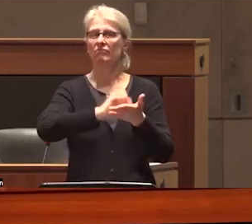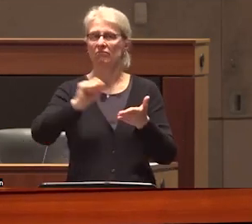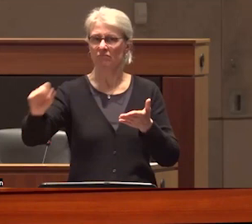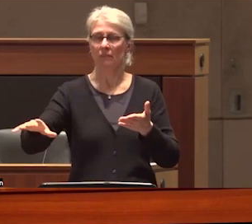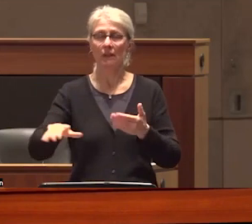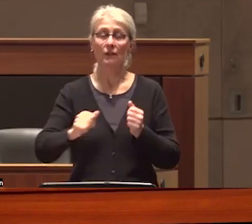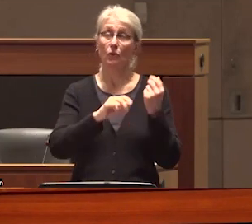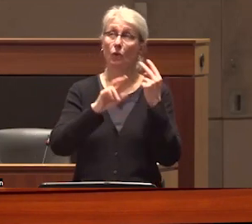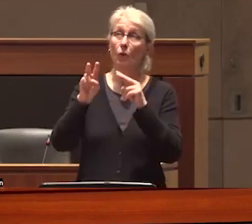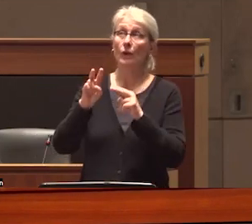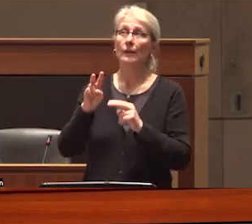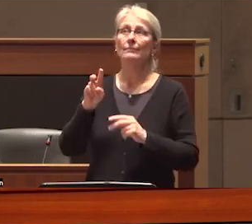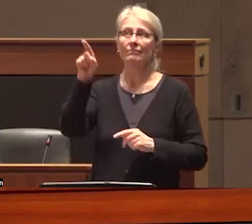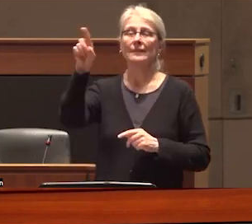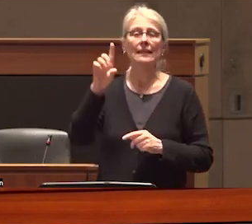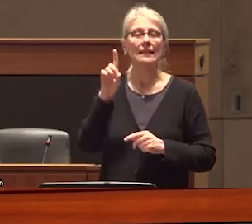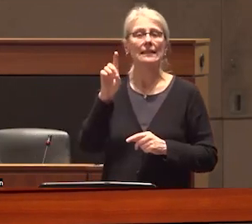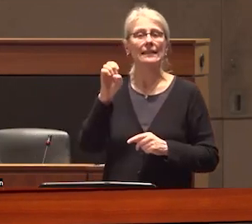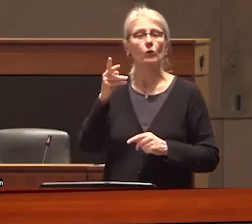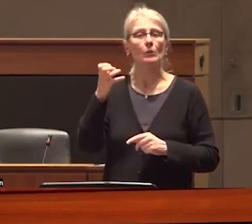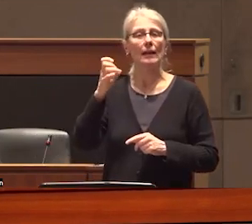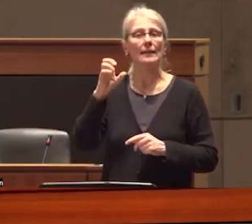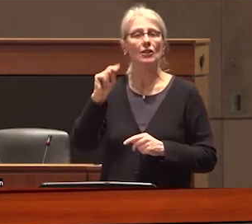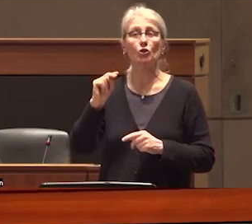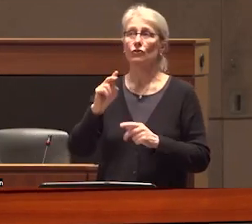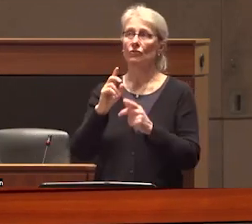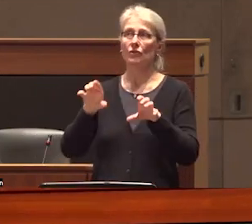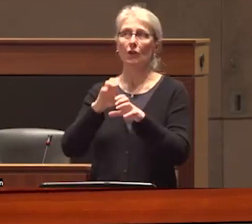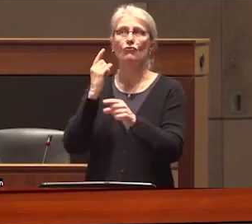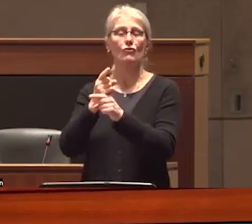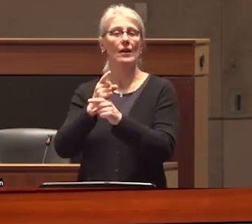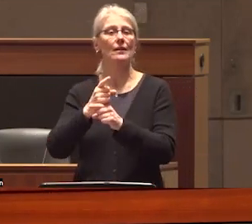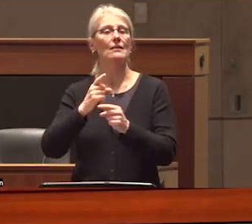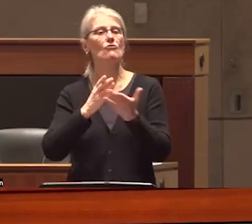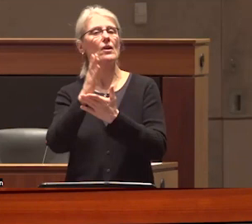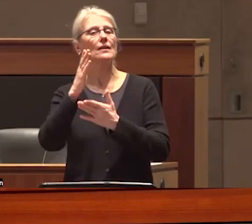your attention to decriminalization Done Right a rights based path for drug policy it's a civil